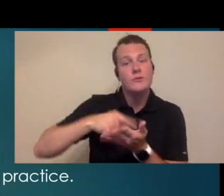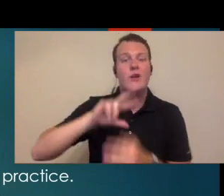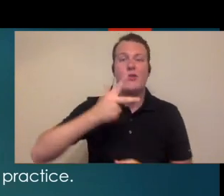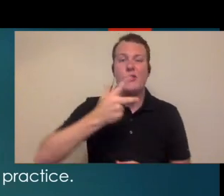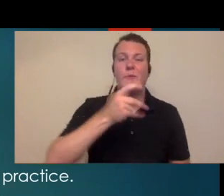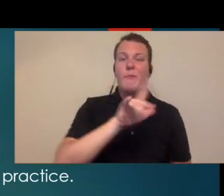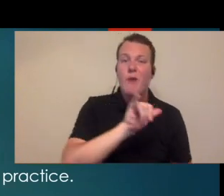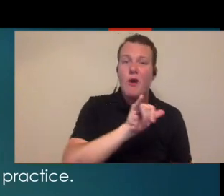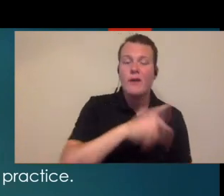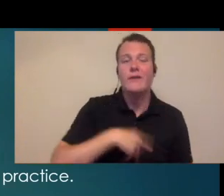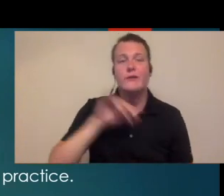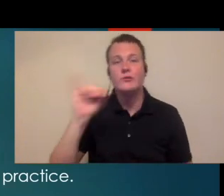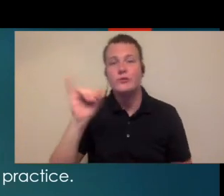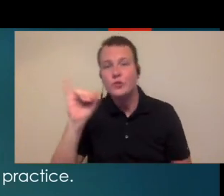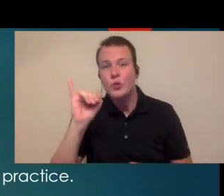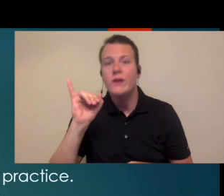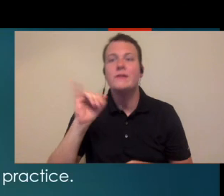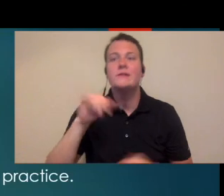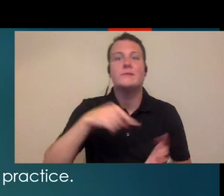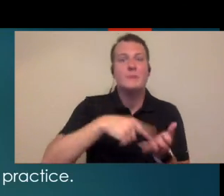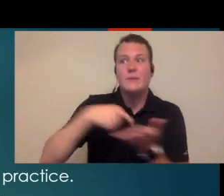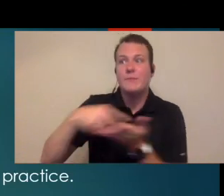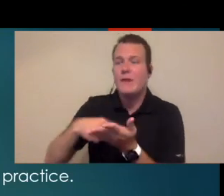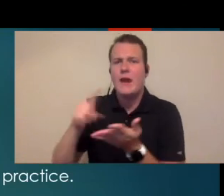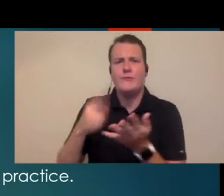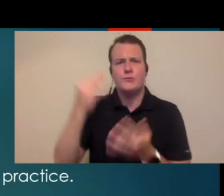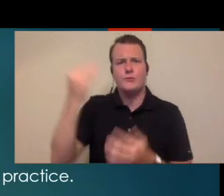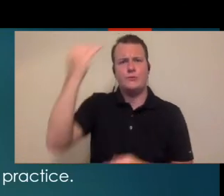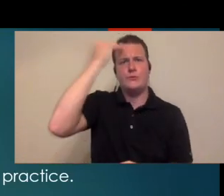if you've got third parties involved or insurance you've got to understand